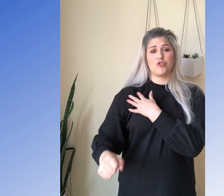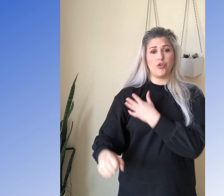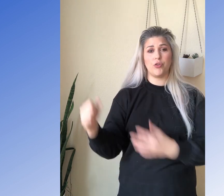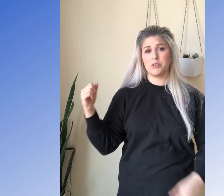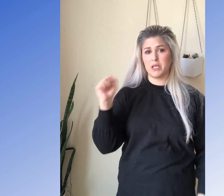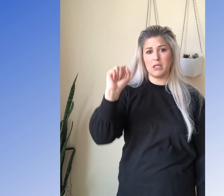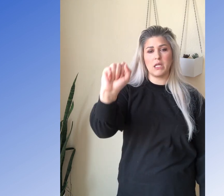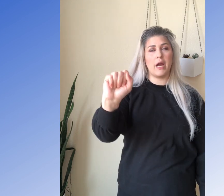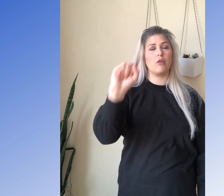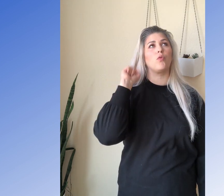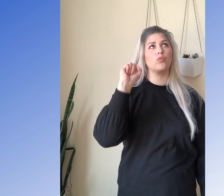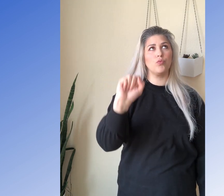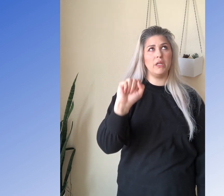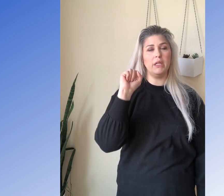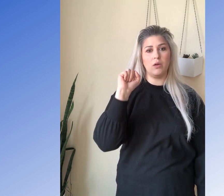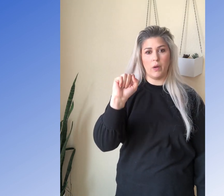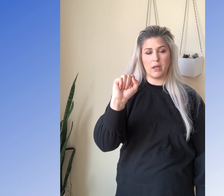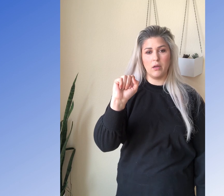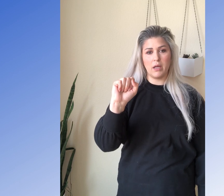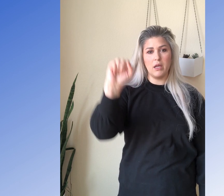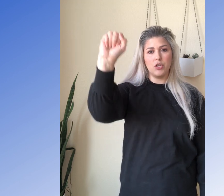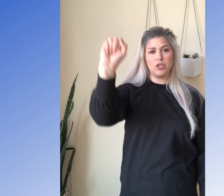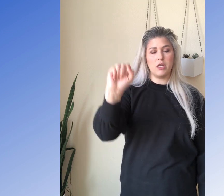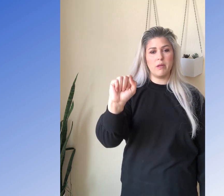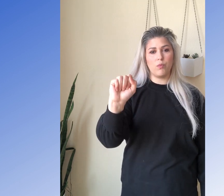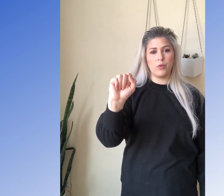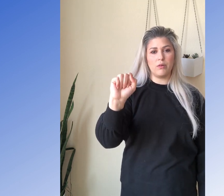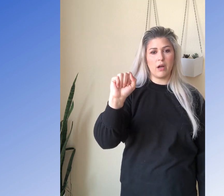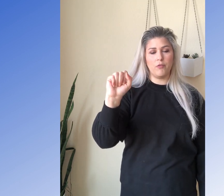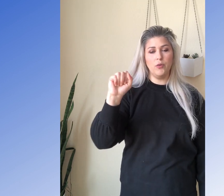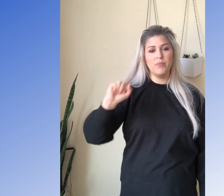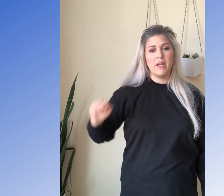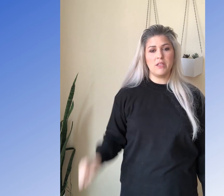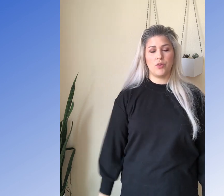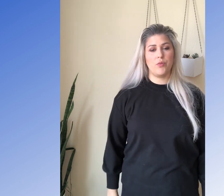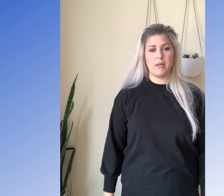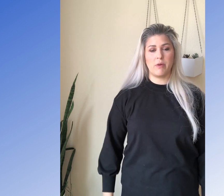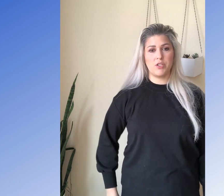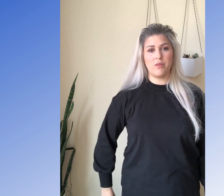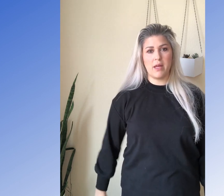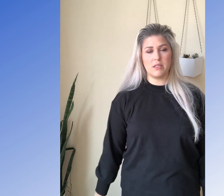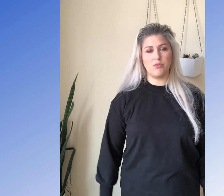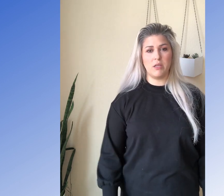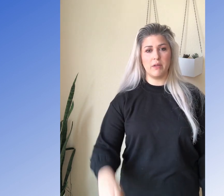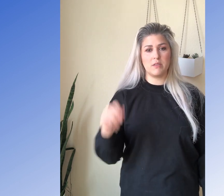your shoulder is going to get tired really quick. Okay? So you need to be real careful and so the best way to do that is to keep it